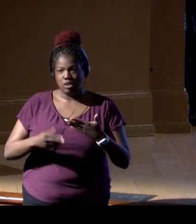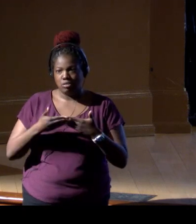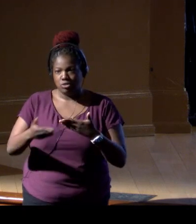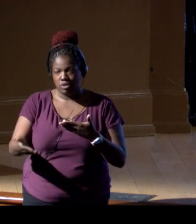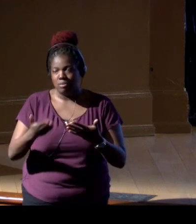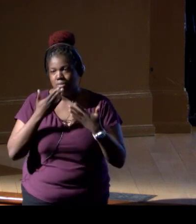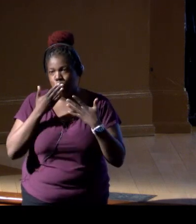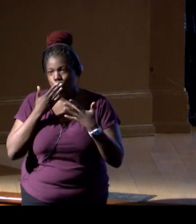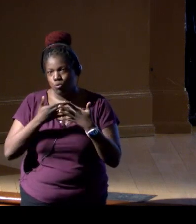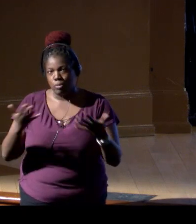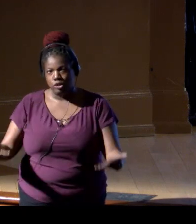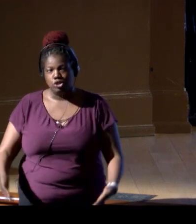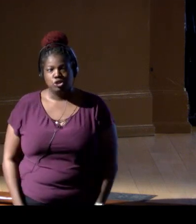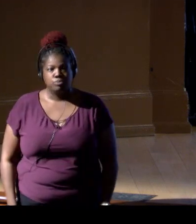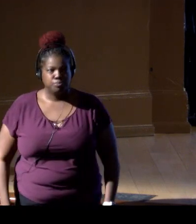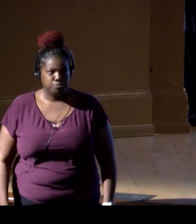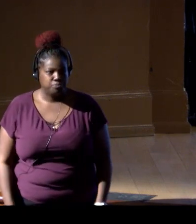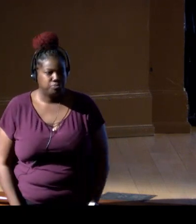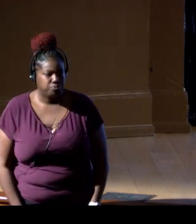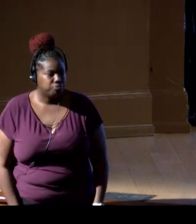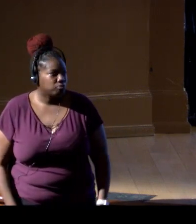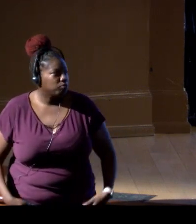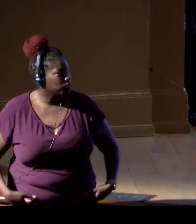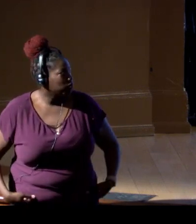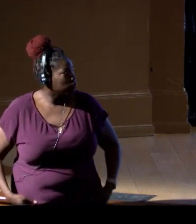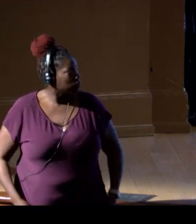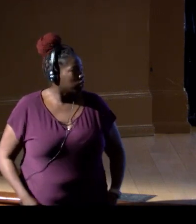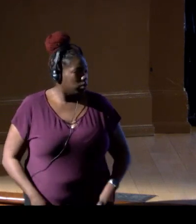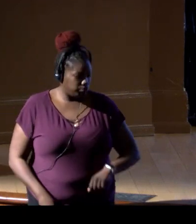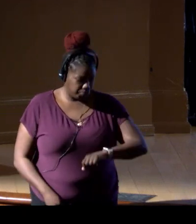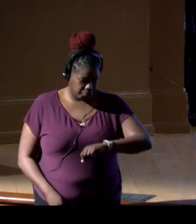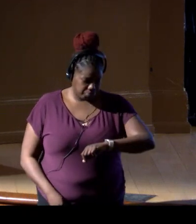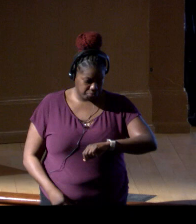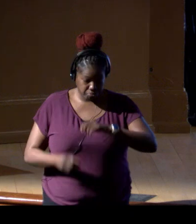So thank you. (audience applauding)